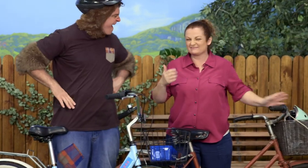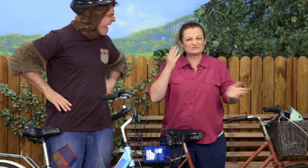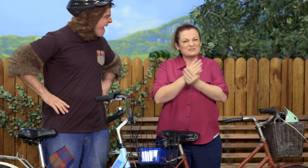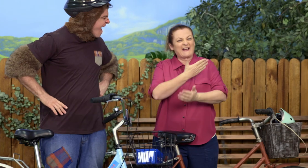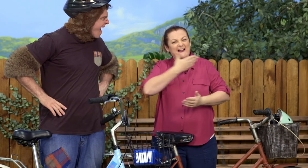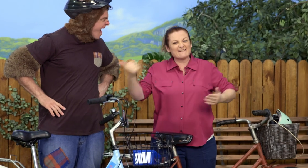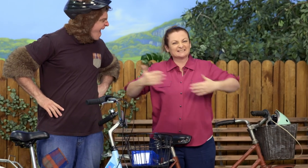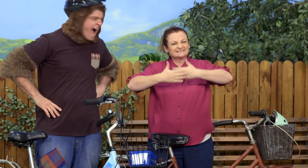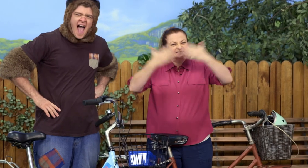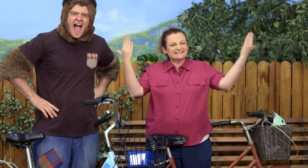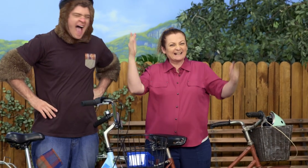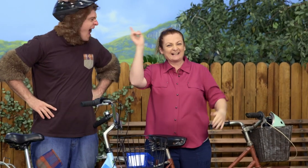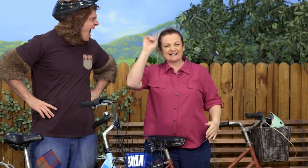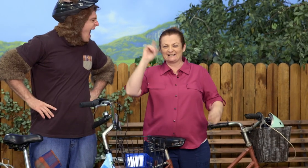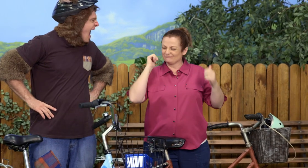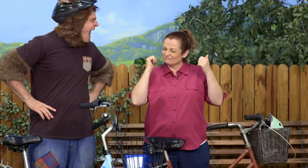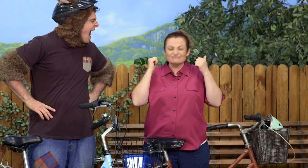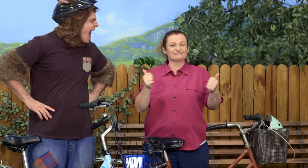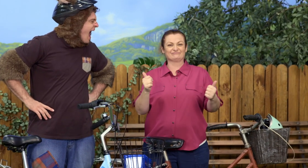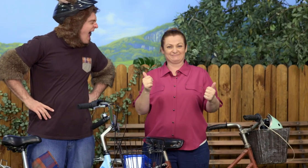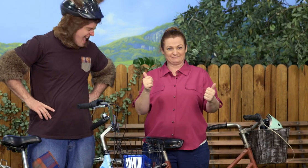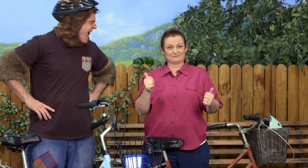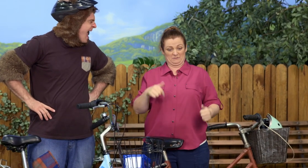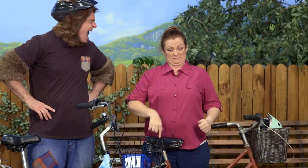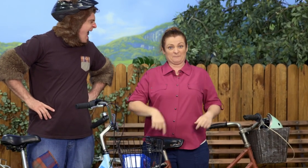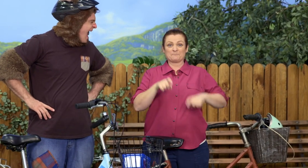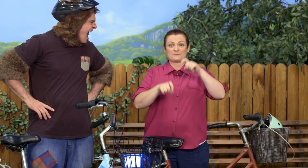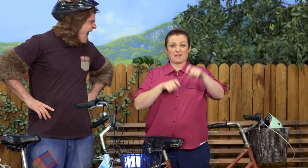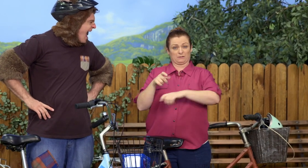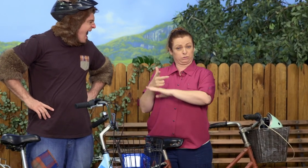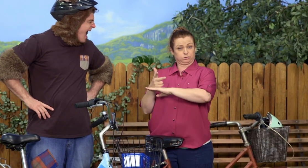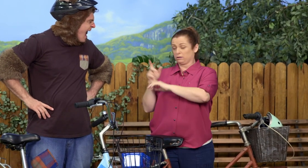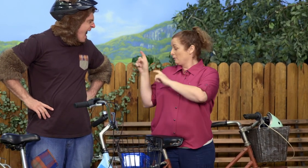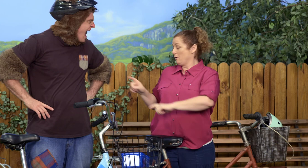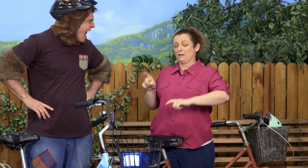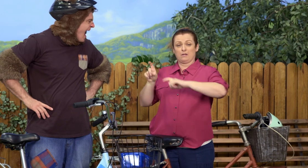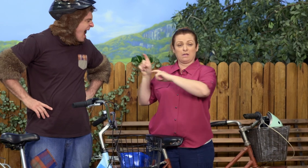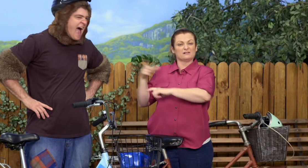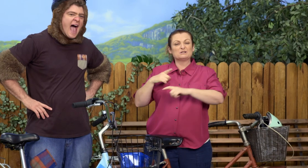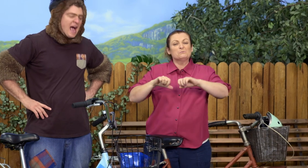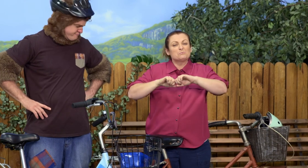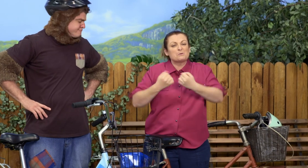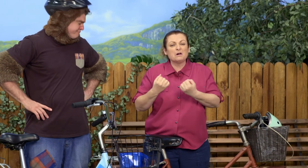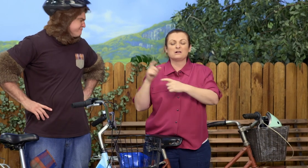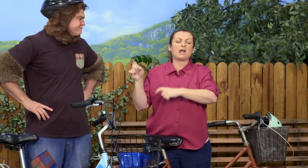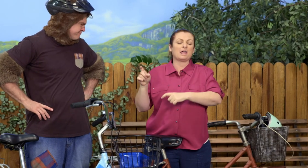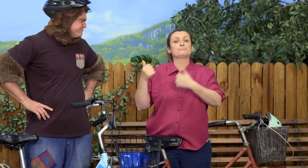What a lovely day we've had. My bike has sat there broken for a very long time.